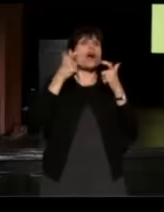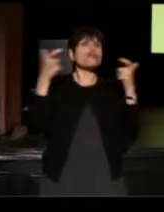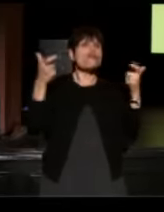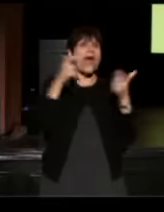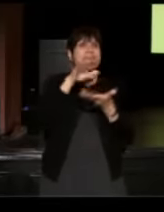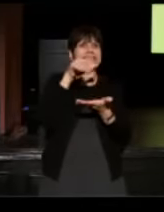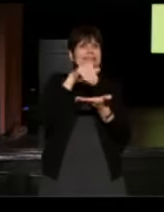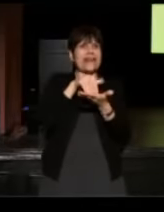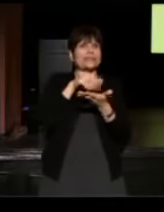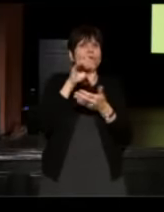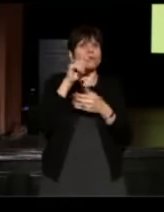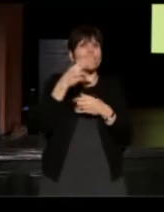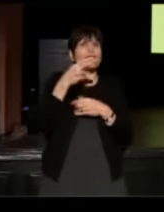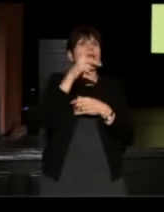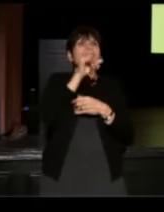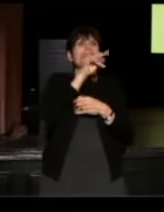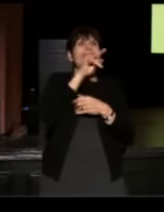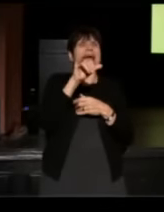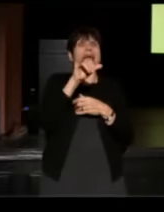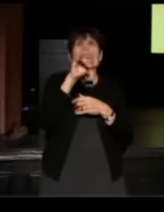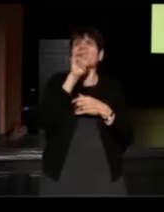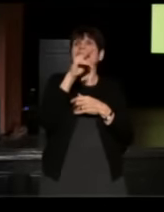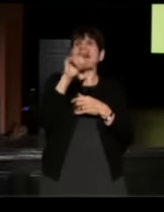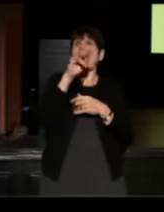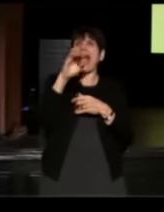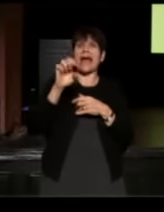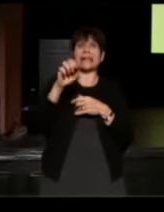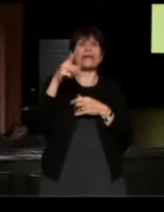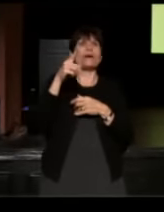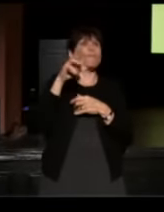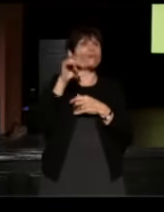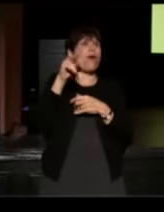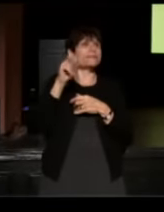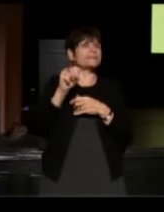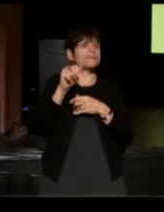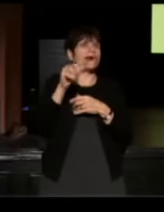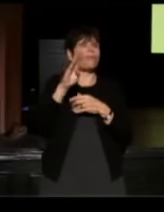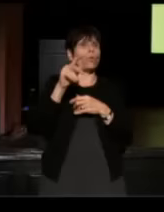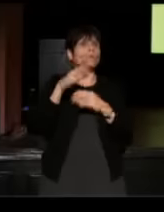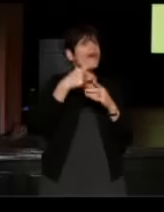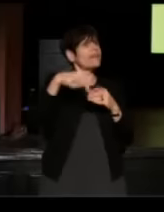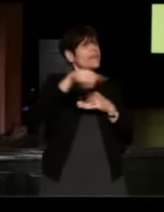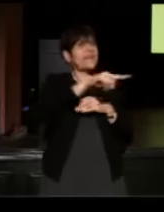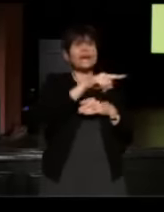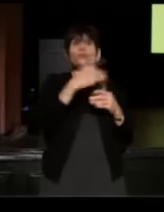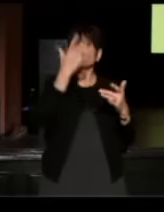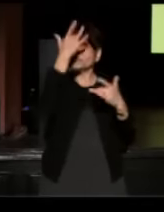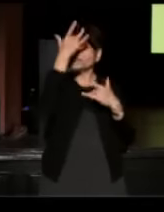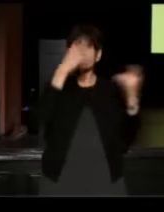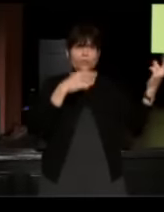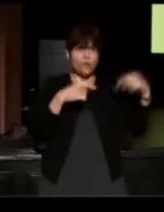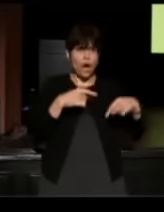the Danny and Annie Perasa booth. And then the next week, Danny was too sick to come to StoryCorps but he called us and he asked us